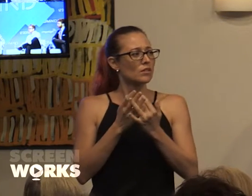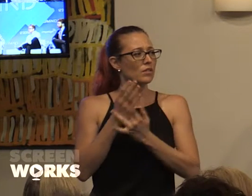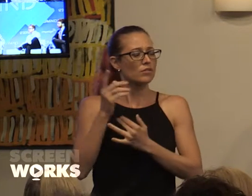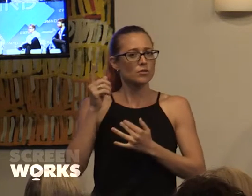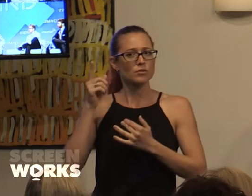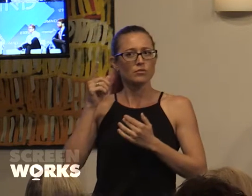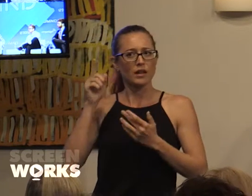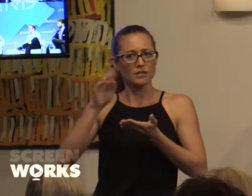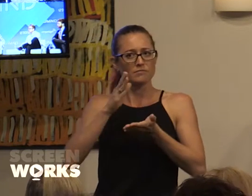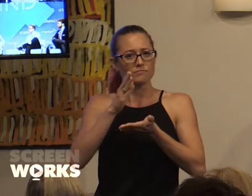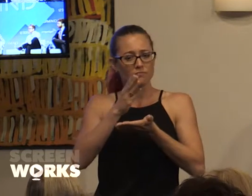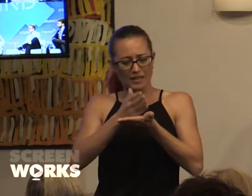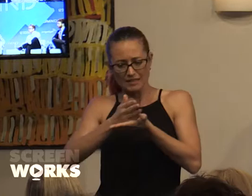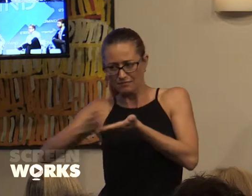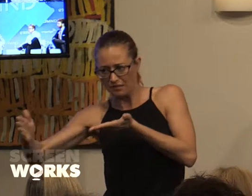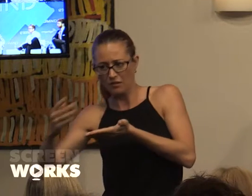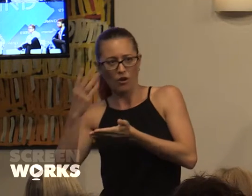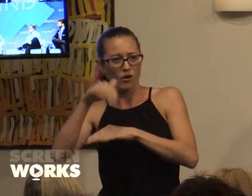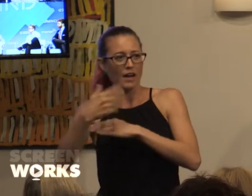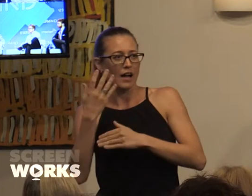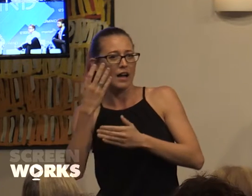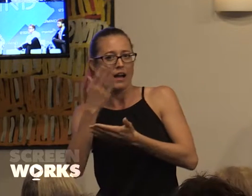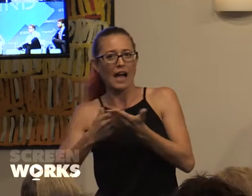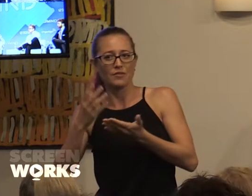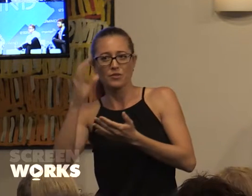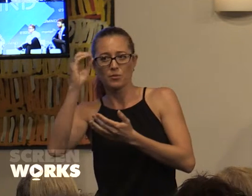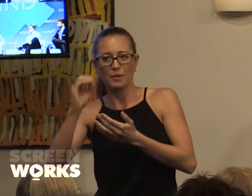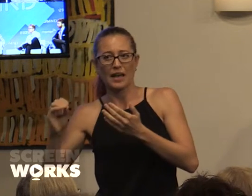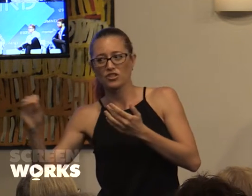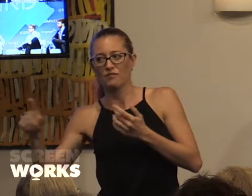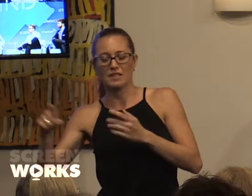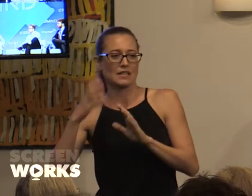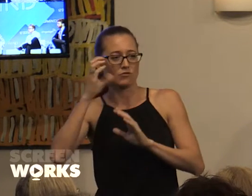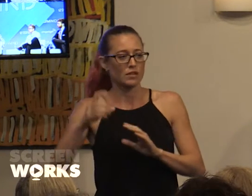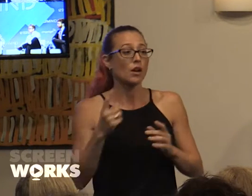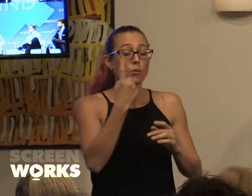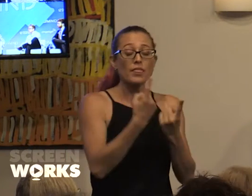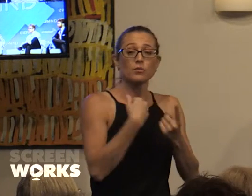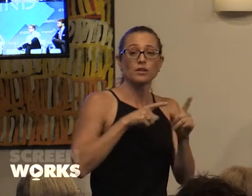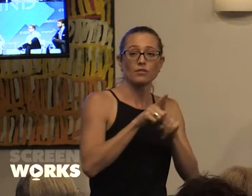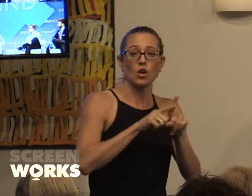population of this country. If theres's one thing we've learned through all this work over the past 11 months; creating